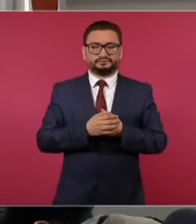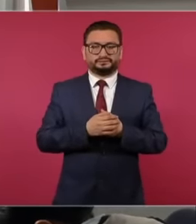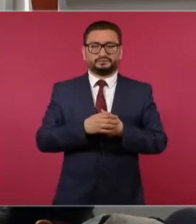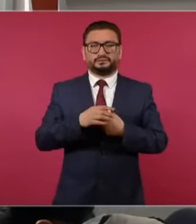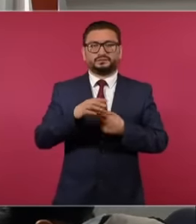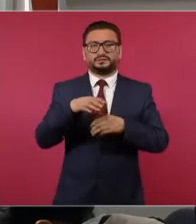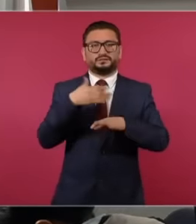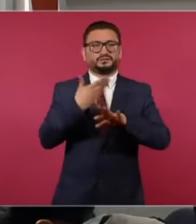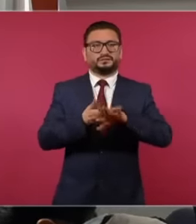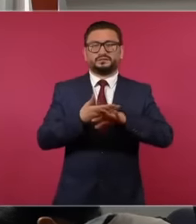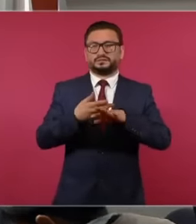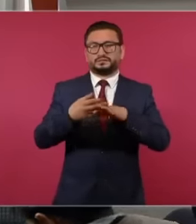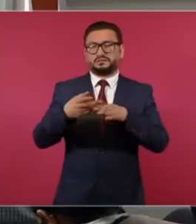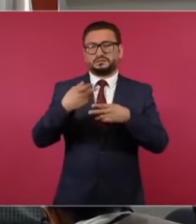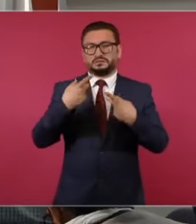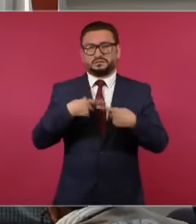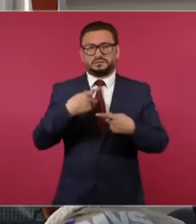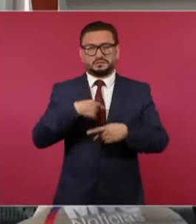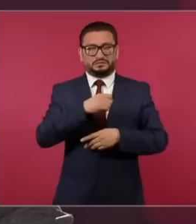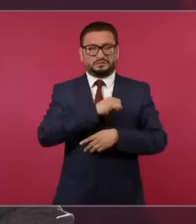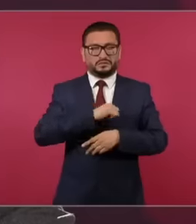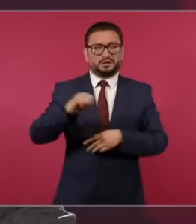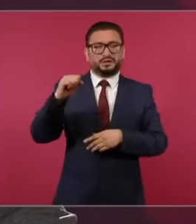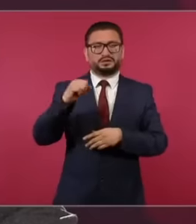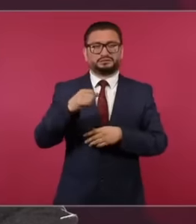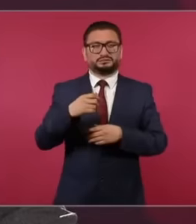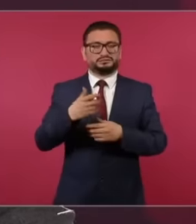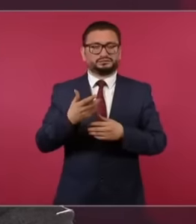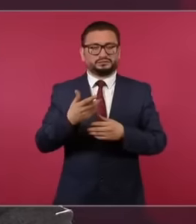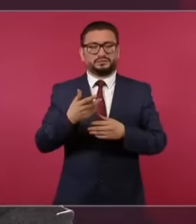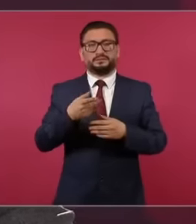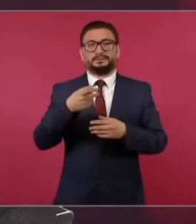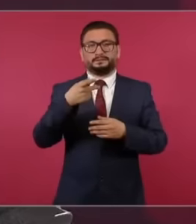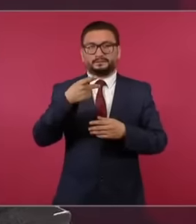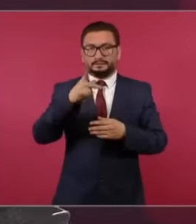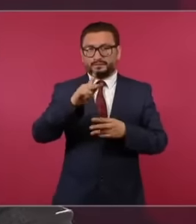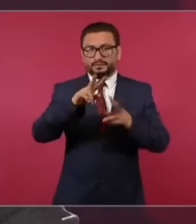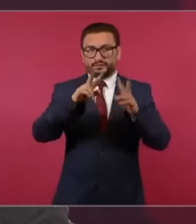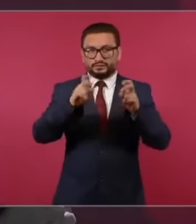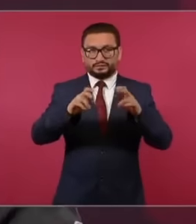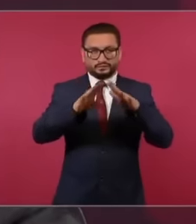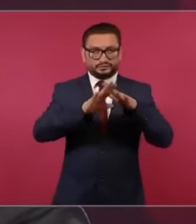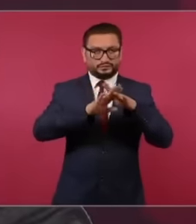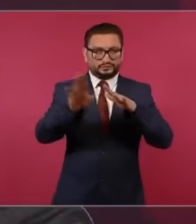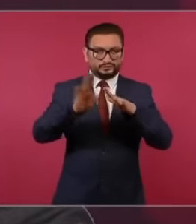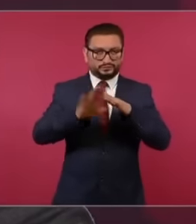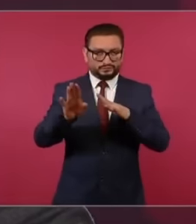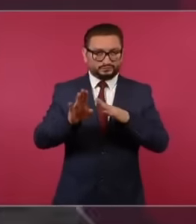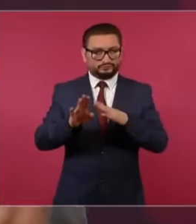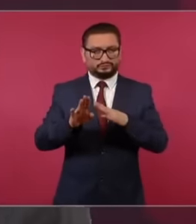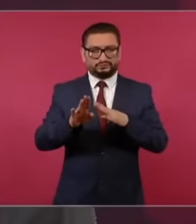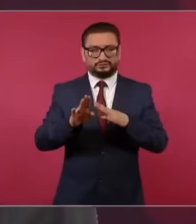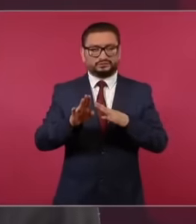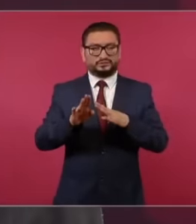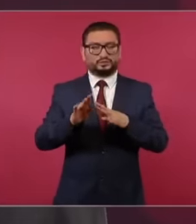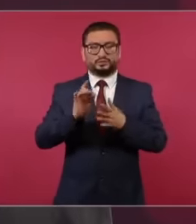crime, but on the immigration issue it has only been